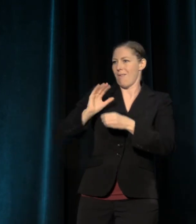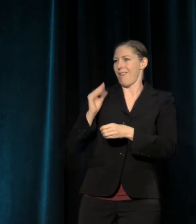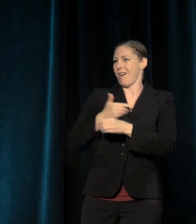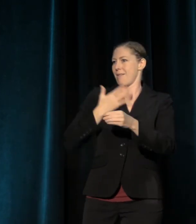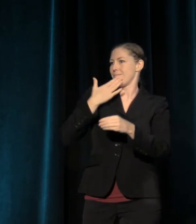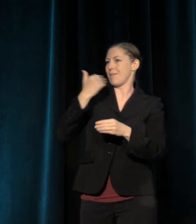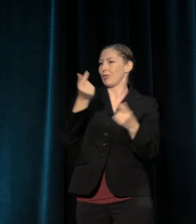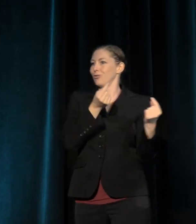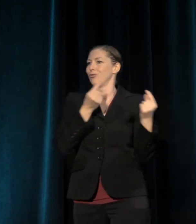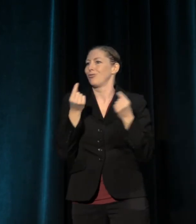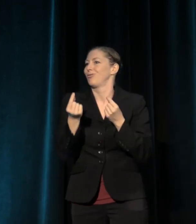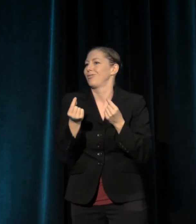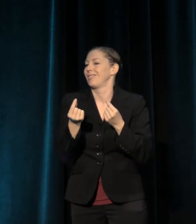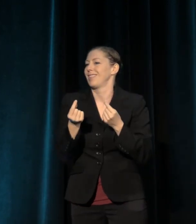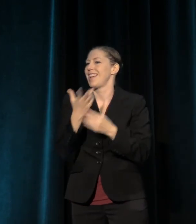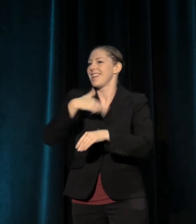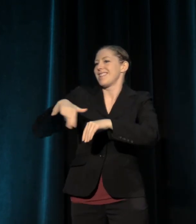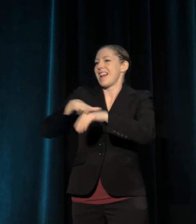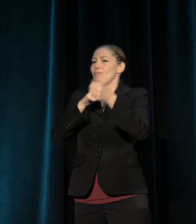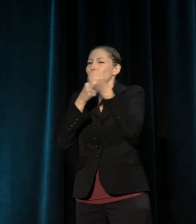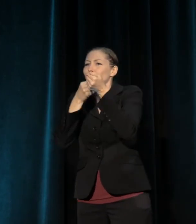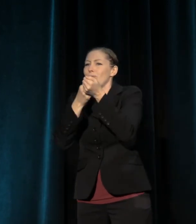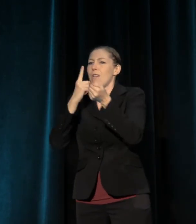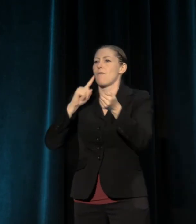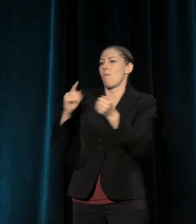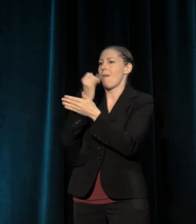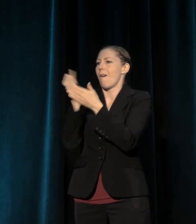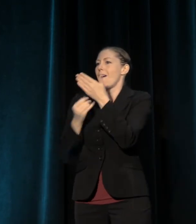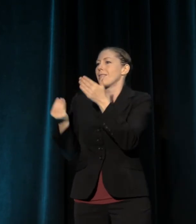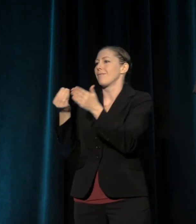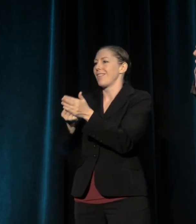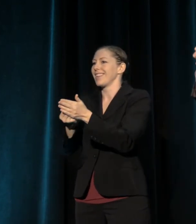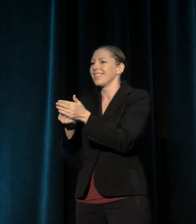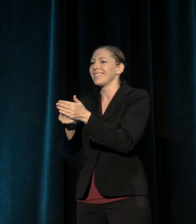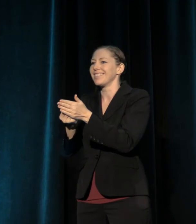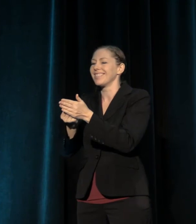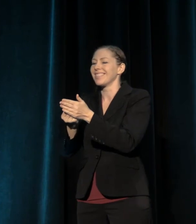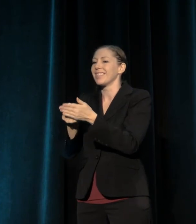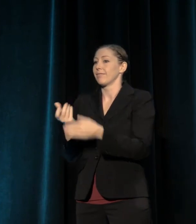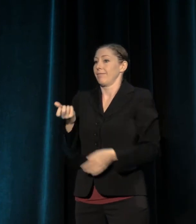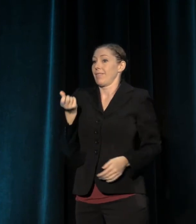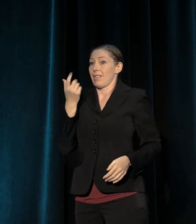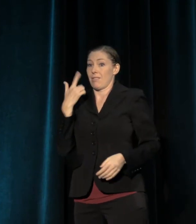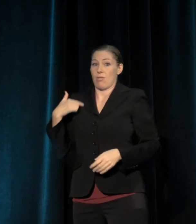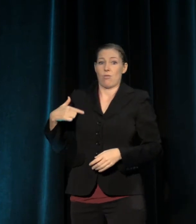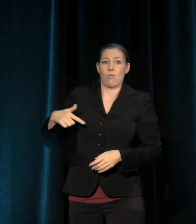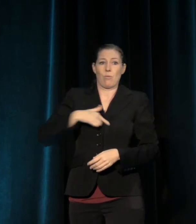national advocacy for arts funding, because it requires speaking with a large collective voice